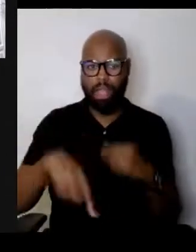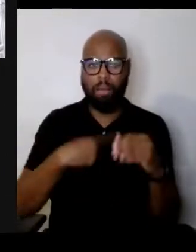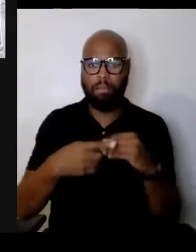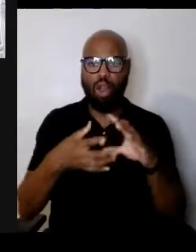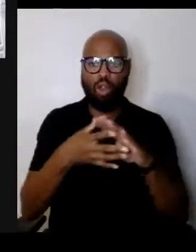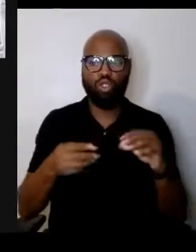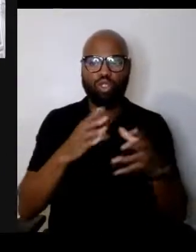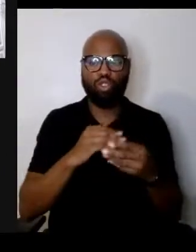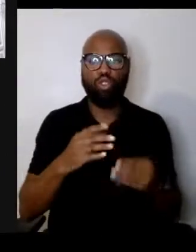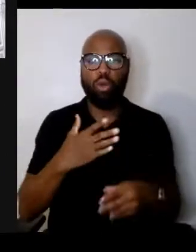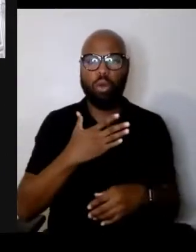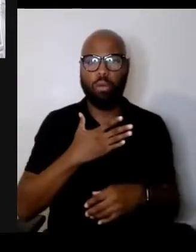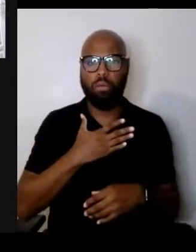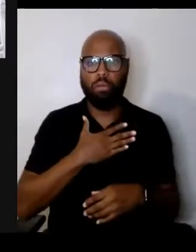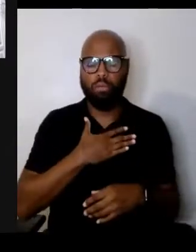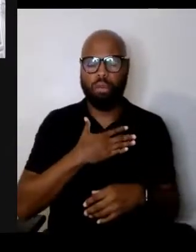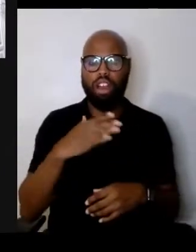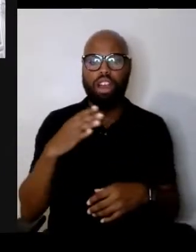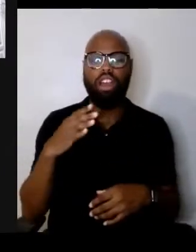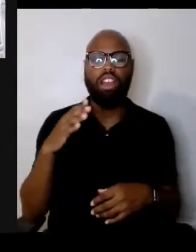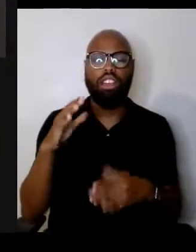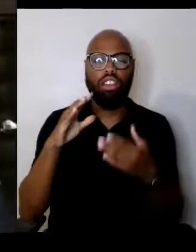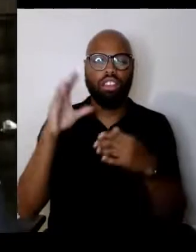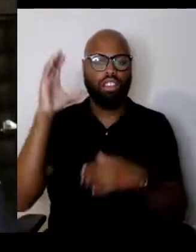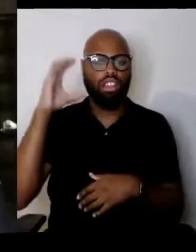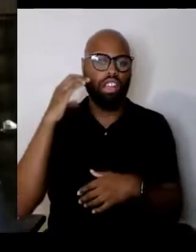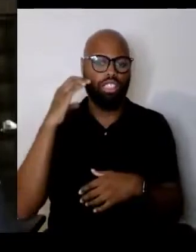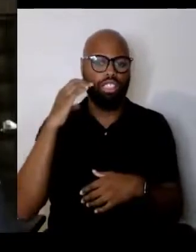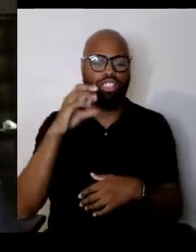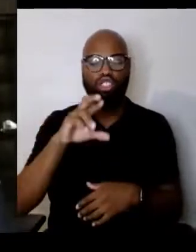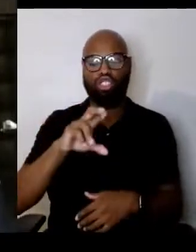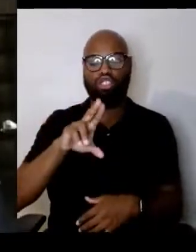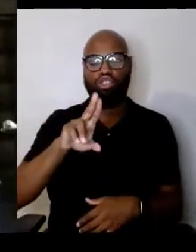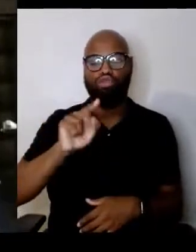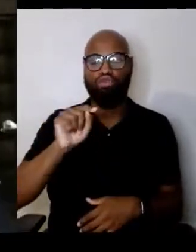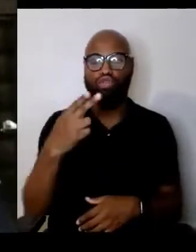she and a number of people,